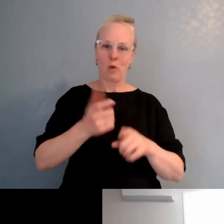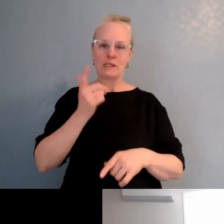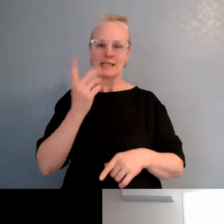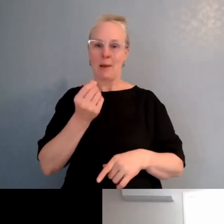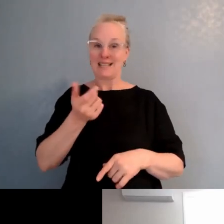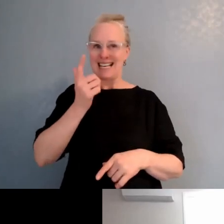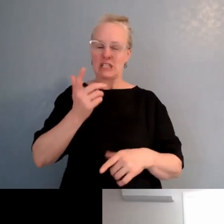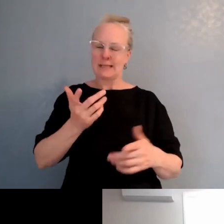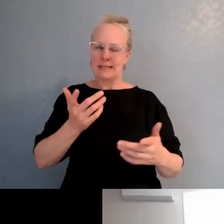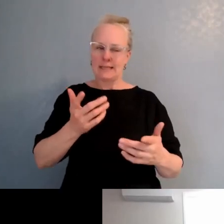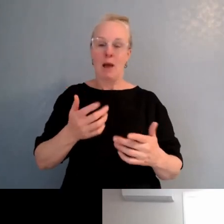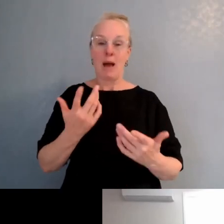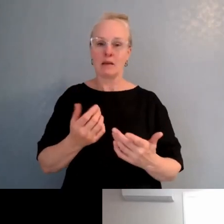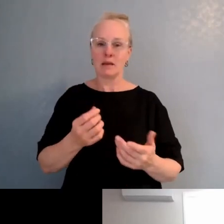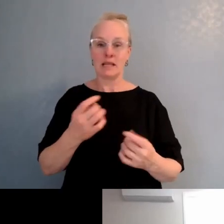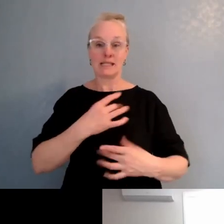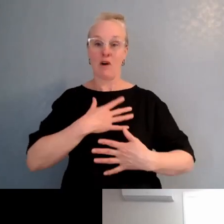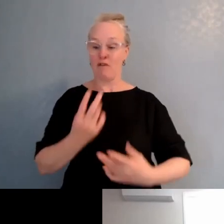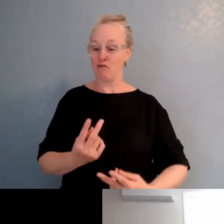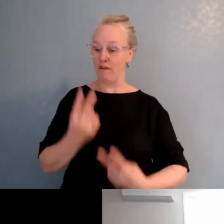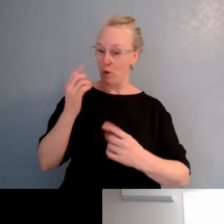and being what's best for our students, and always putting them first.